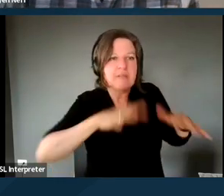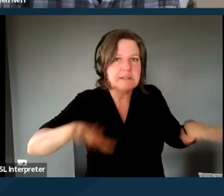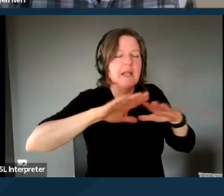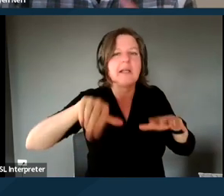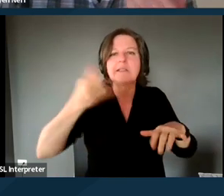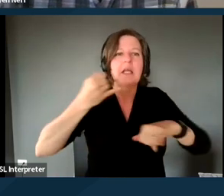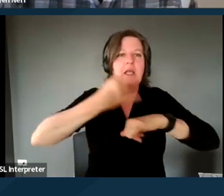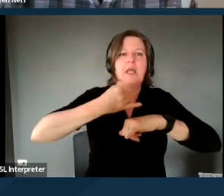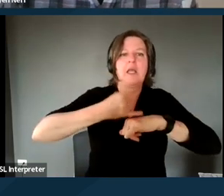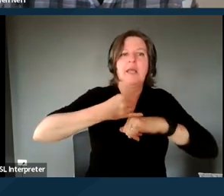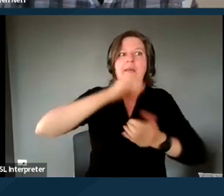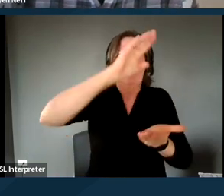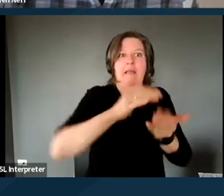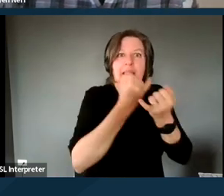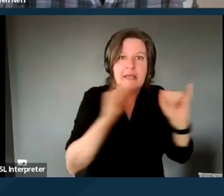a less independence and a higher level of care.